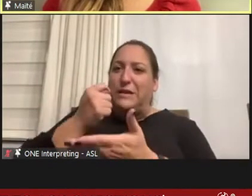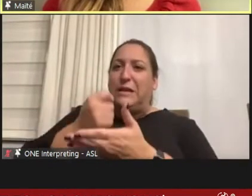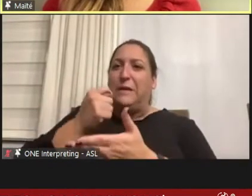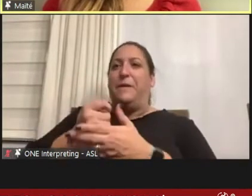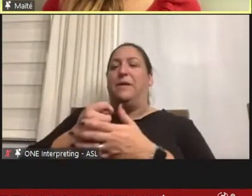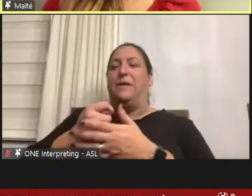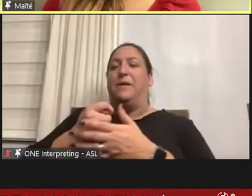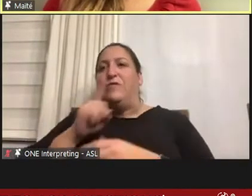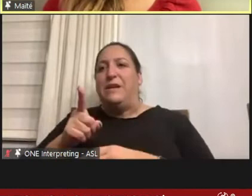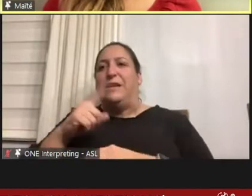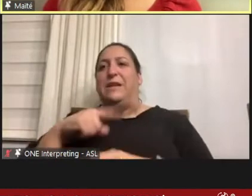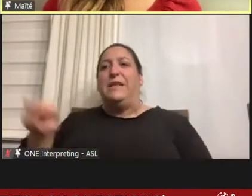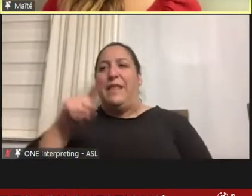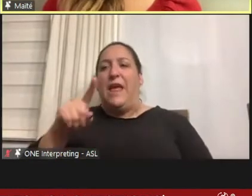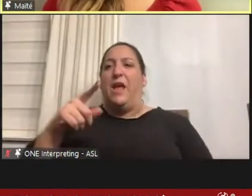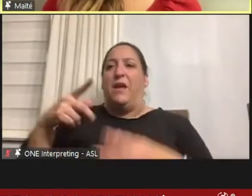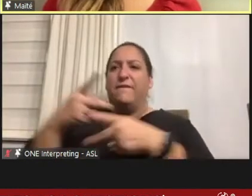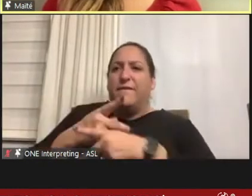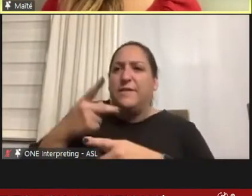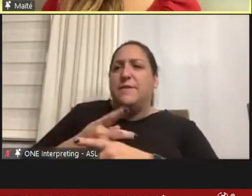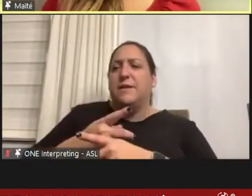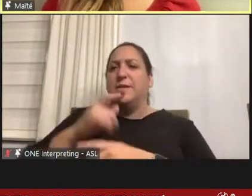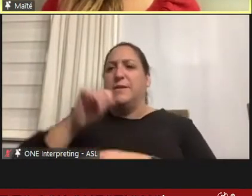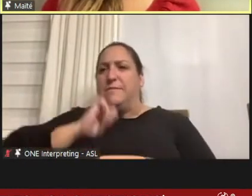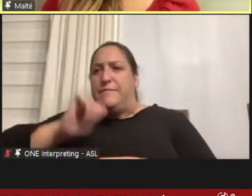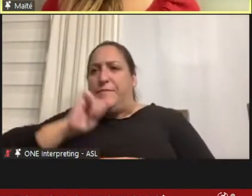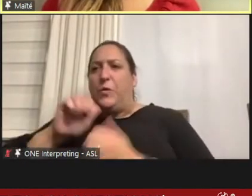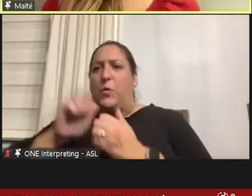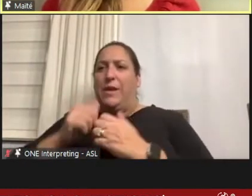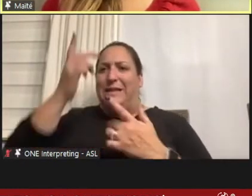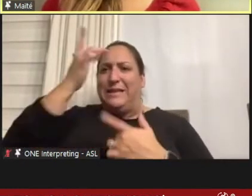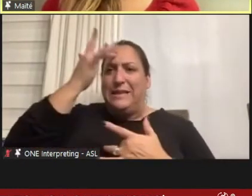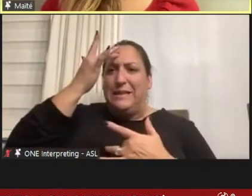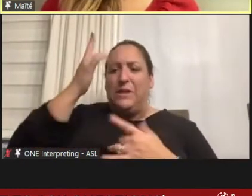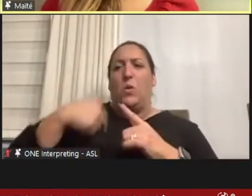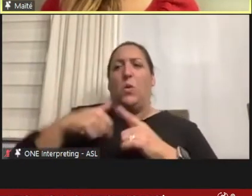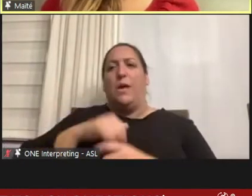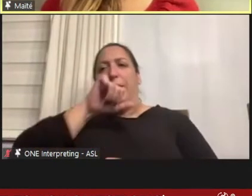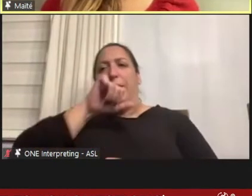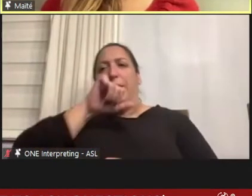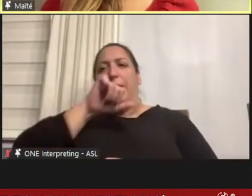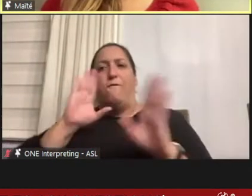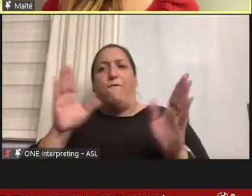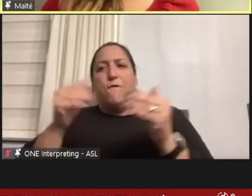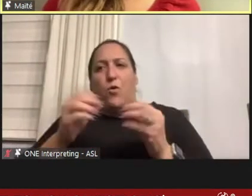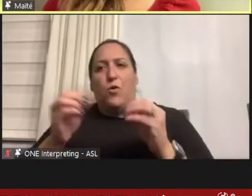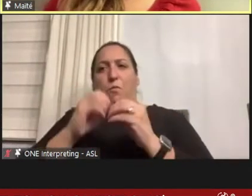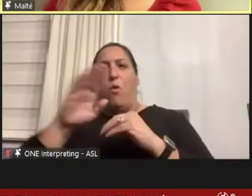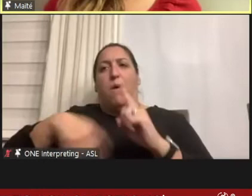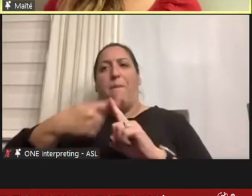their disease. And I really loved how we focused so much more on the experience within pediatrics